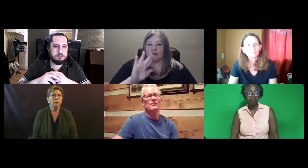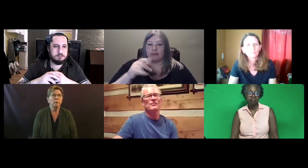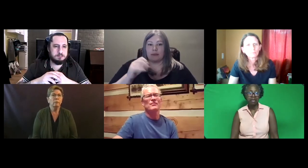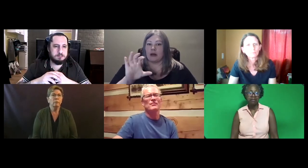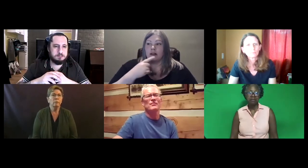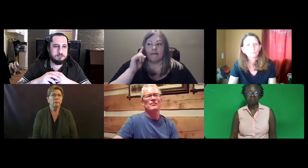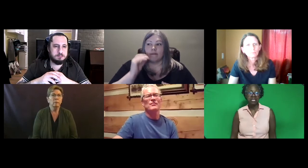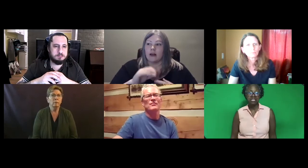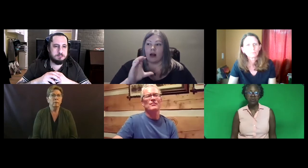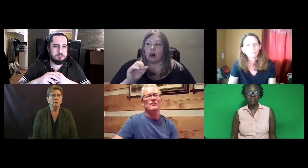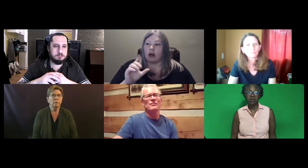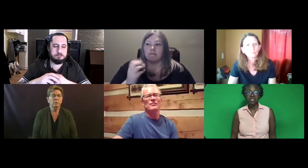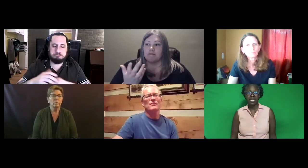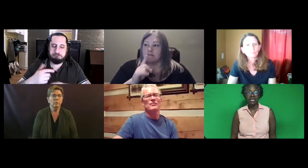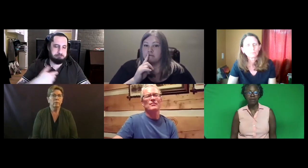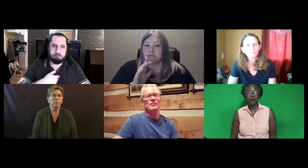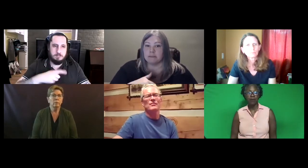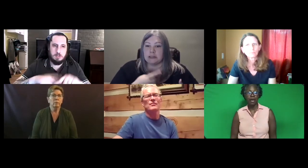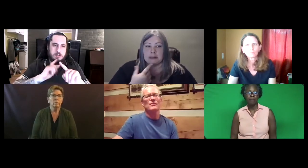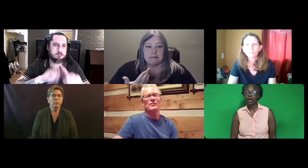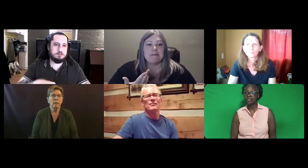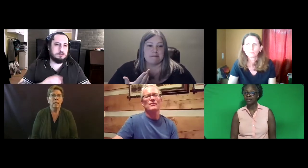Katie: Just data about BIPOC Deaf.